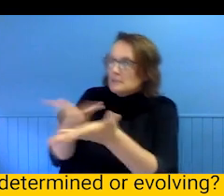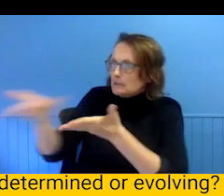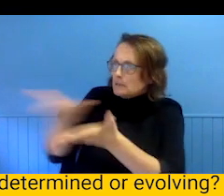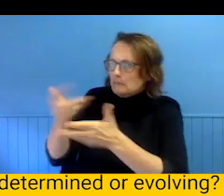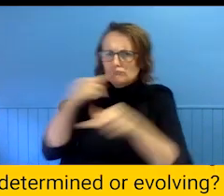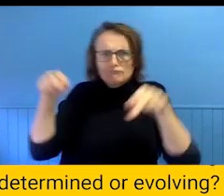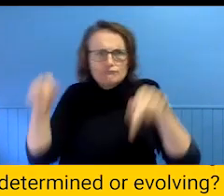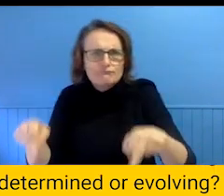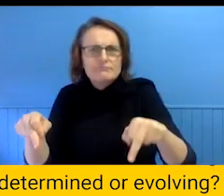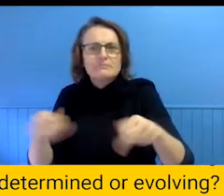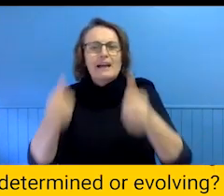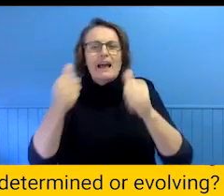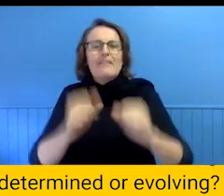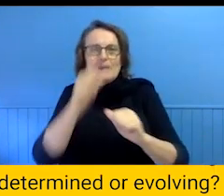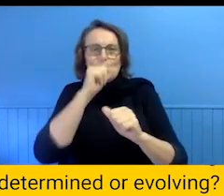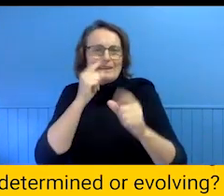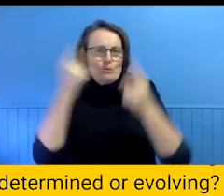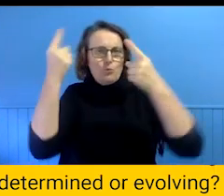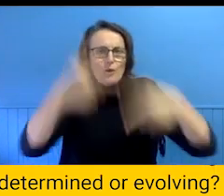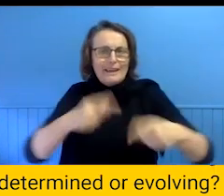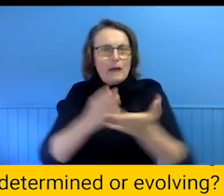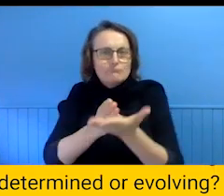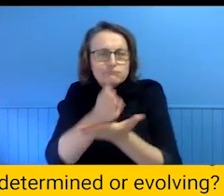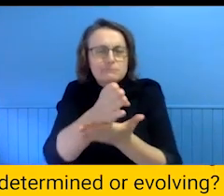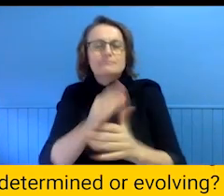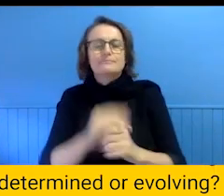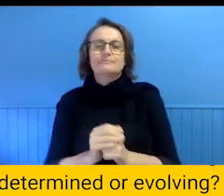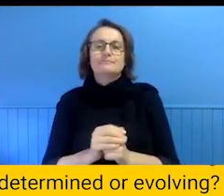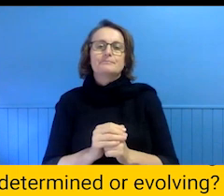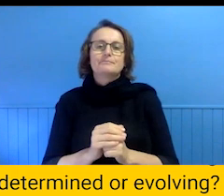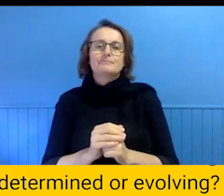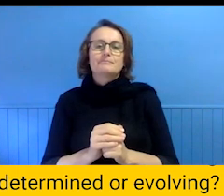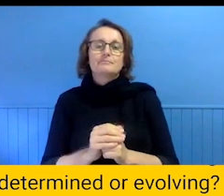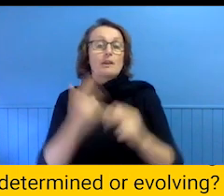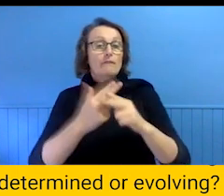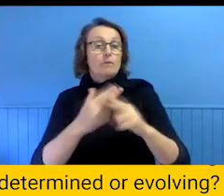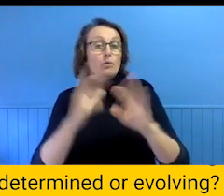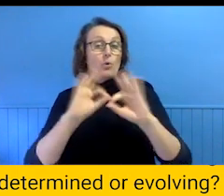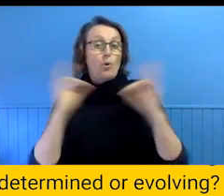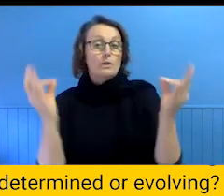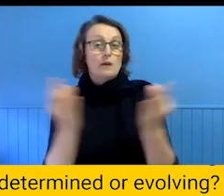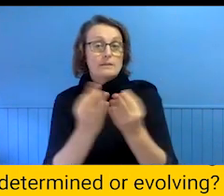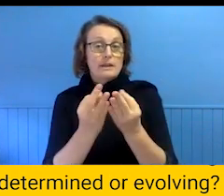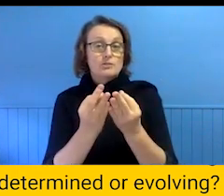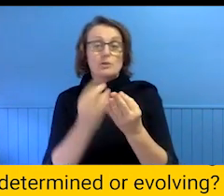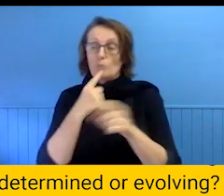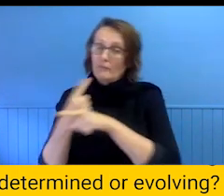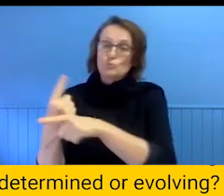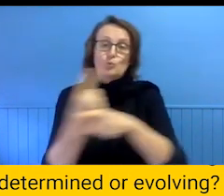And how it works in an organisational form is that we have heaps of conversation.